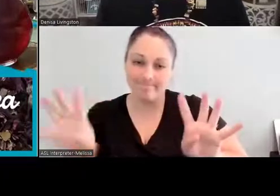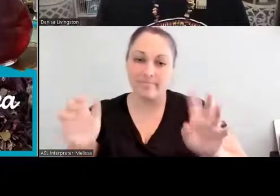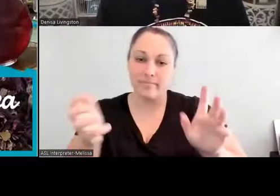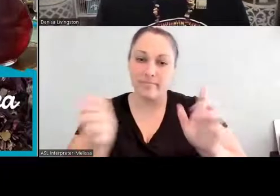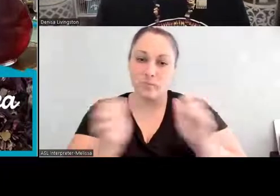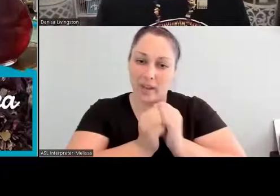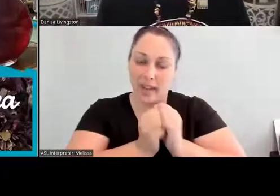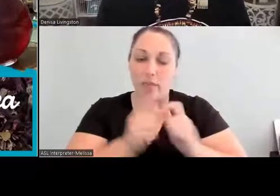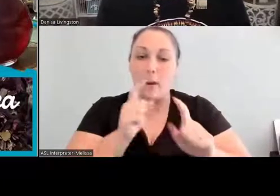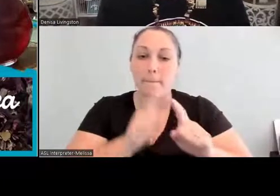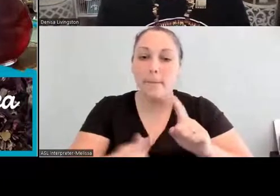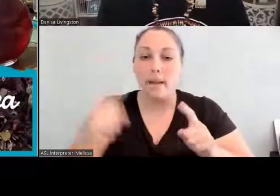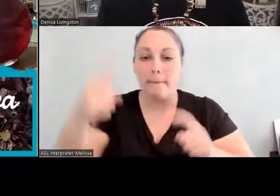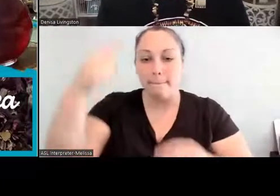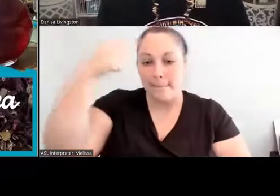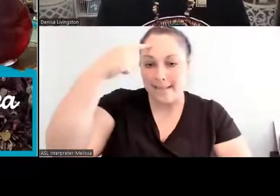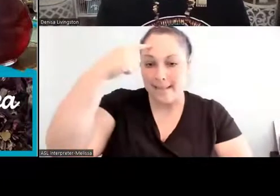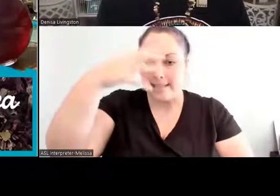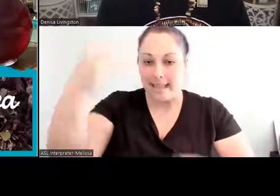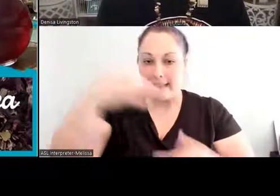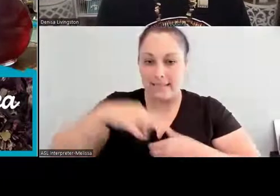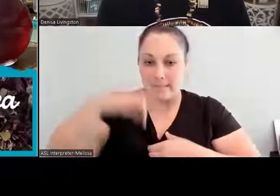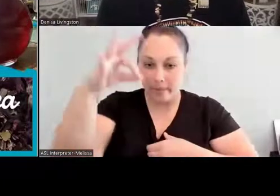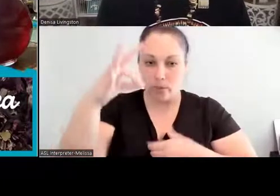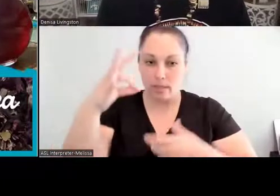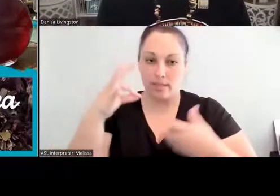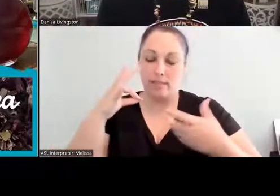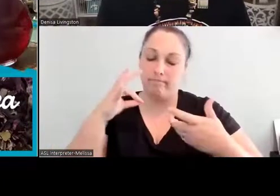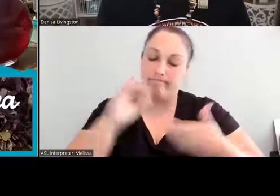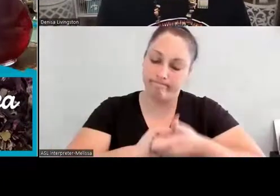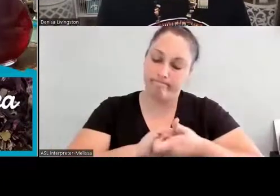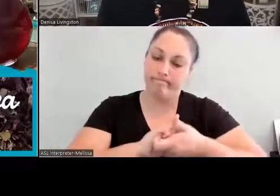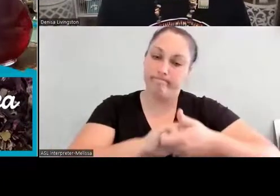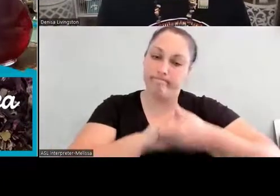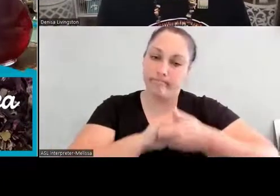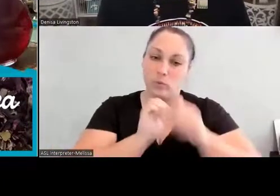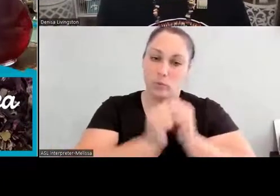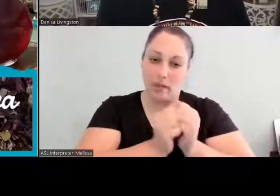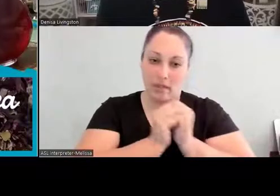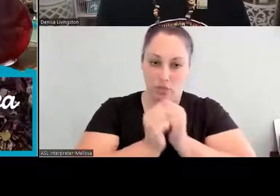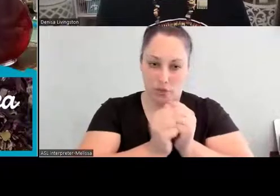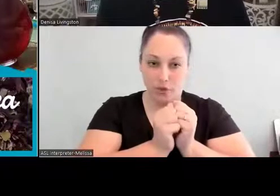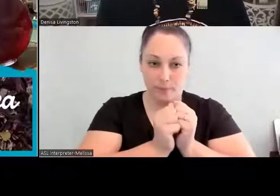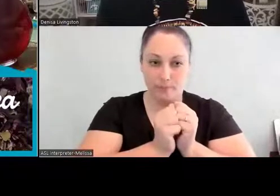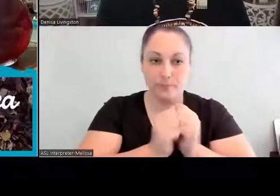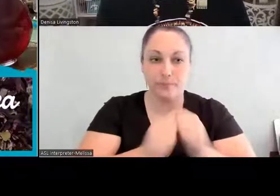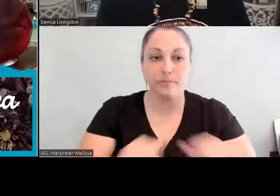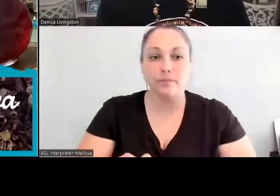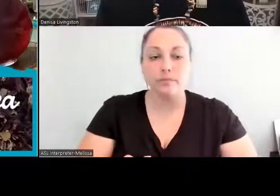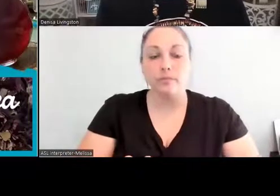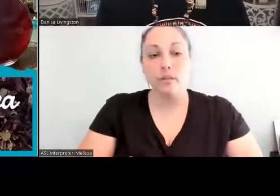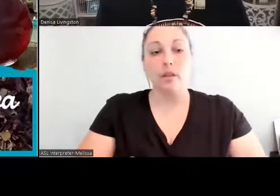like, because we know that food is healing. Ch'iyáán yá'ádaat'éehii niya´, that is in Diné healthful